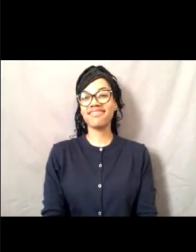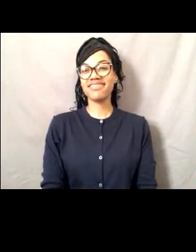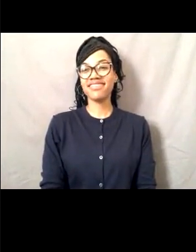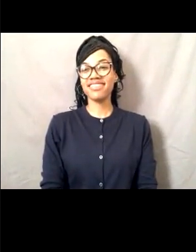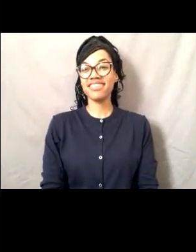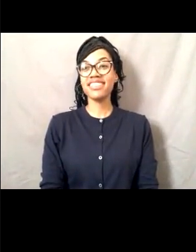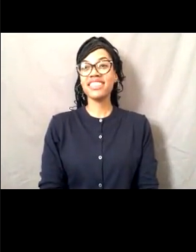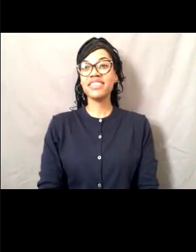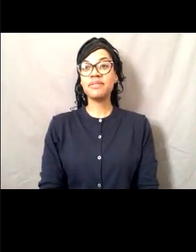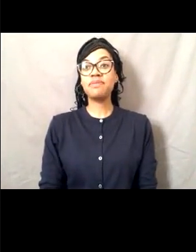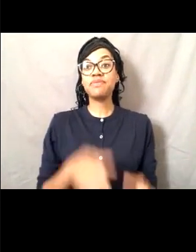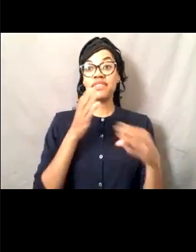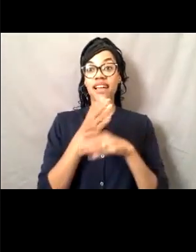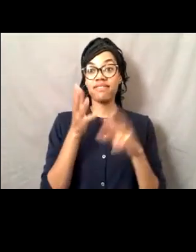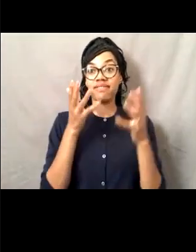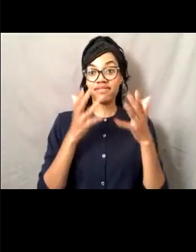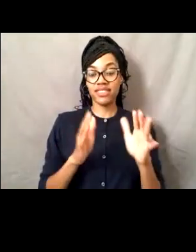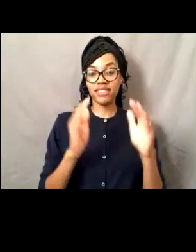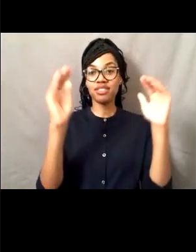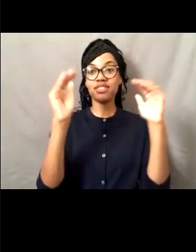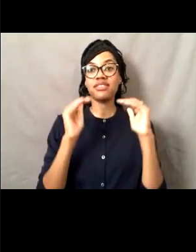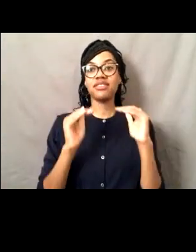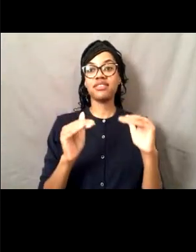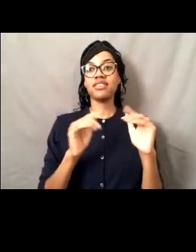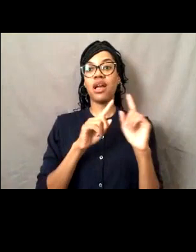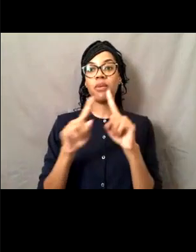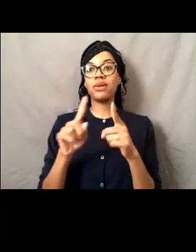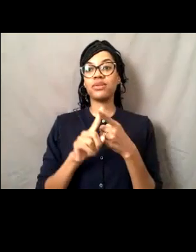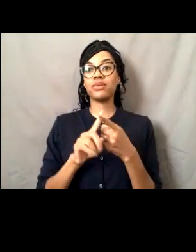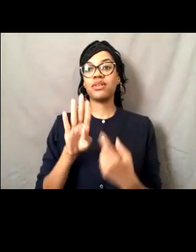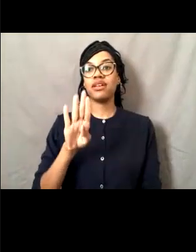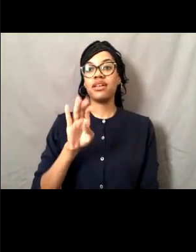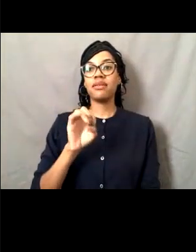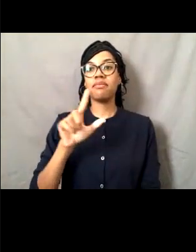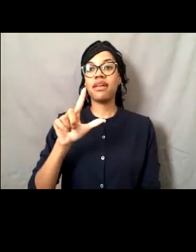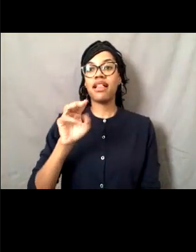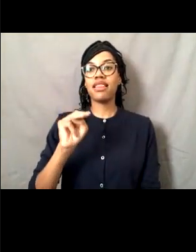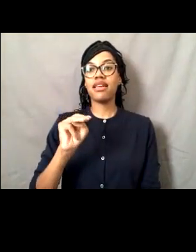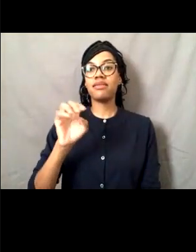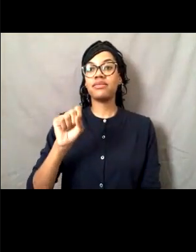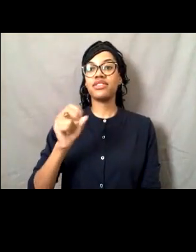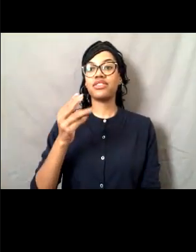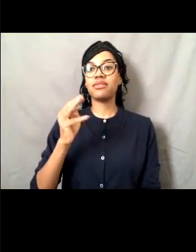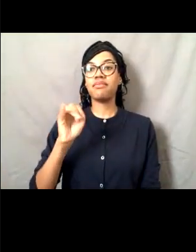After that, I went to the Bell M. Shimada as Executive Officer down in Newport, Oregon.